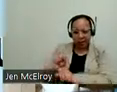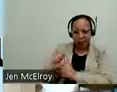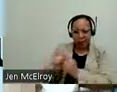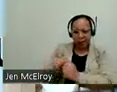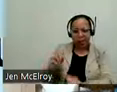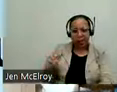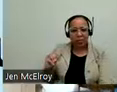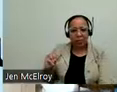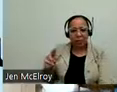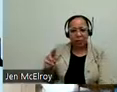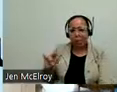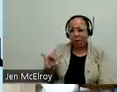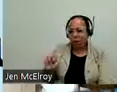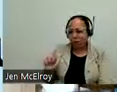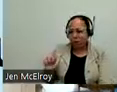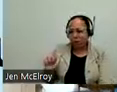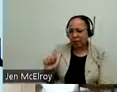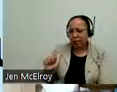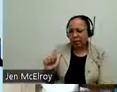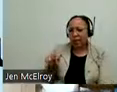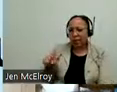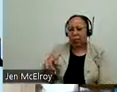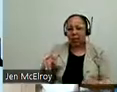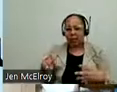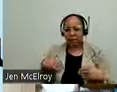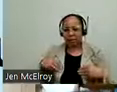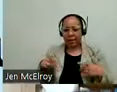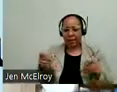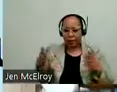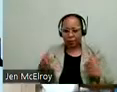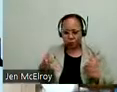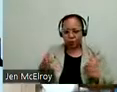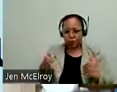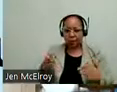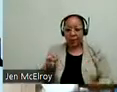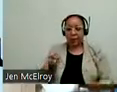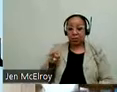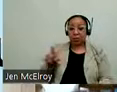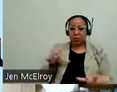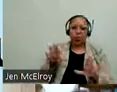with the intake manager. And I just know that she does such a fantastic